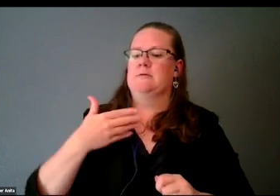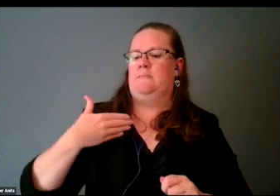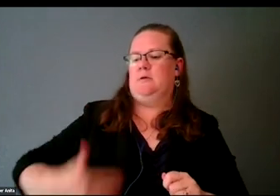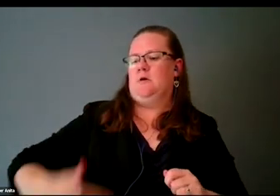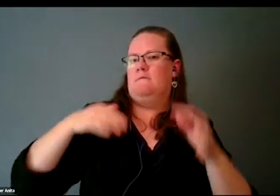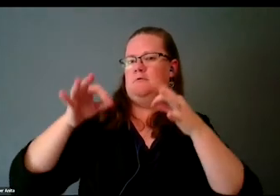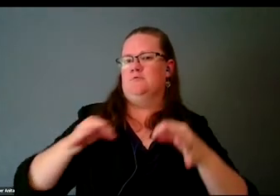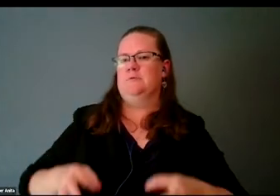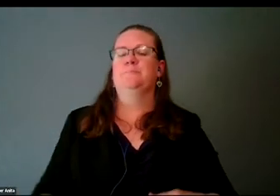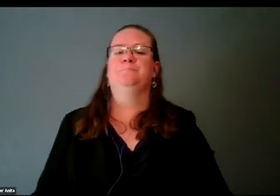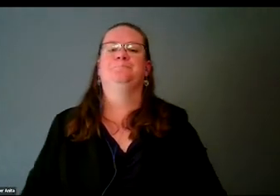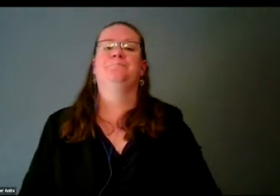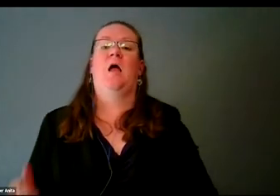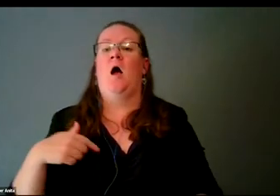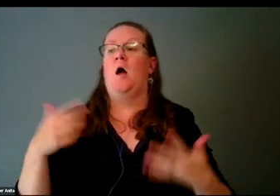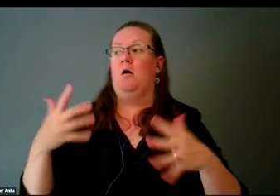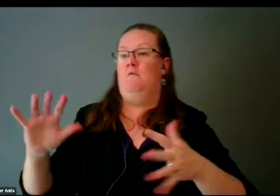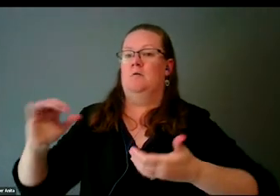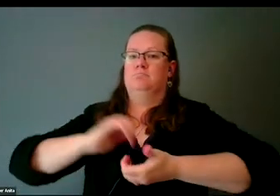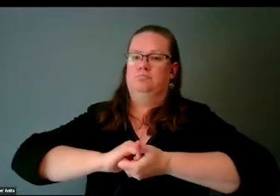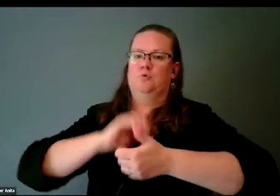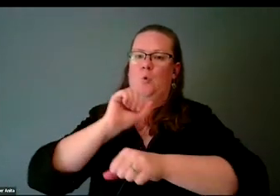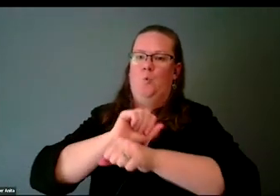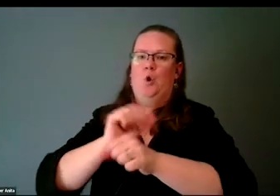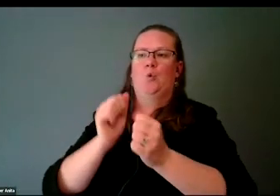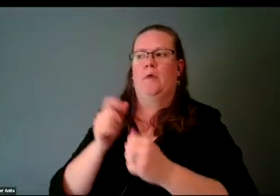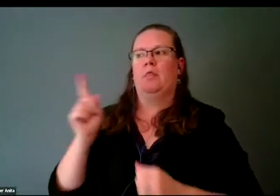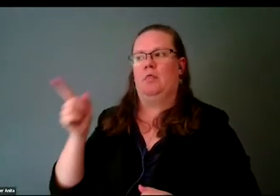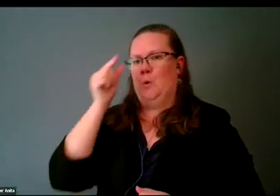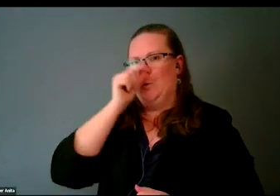I worked with Google to help develop something